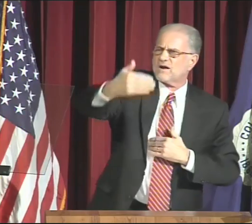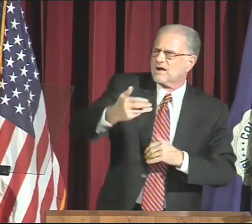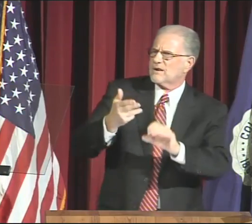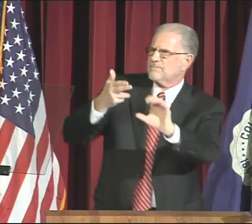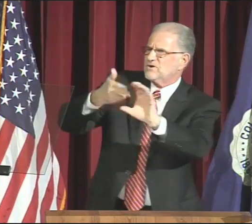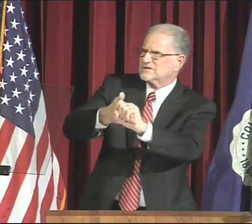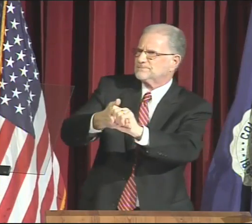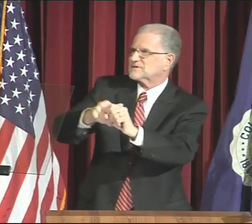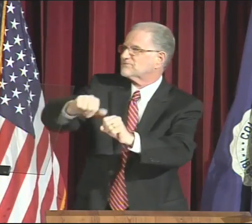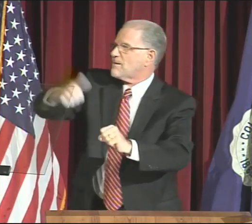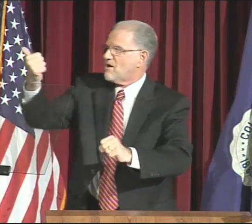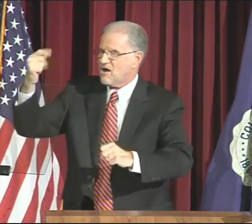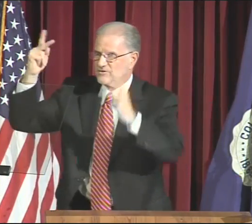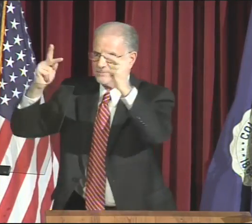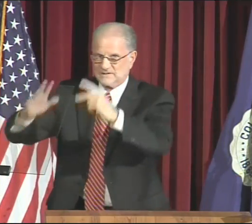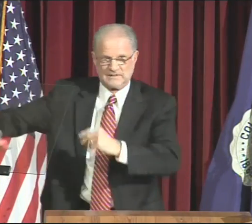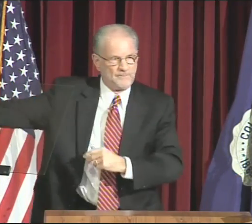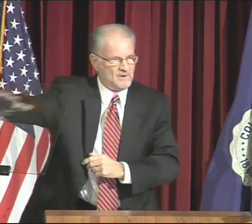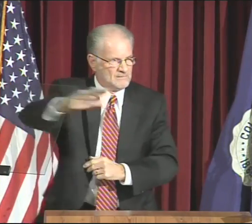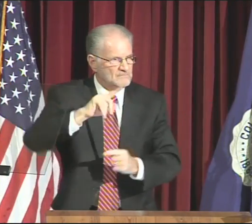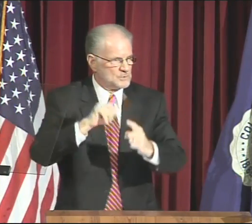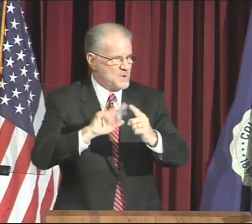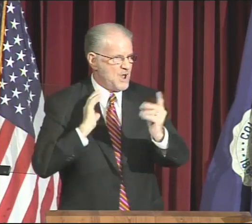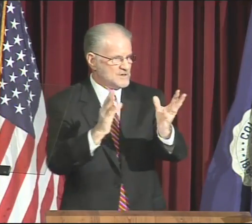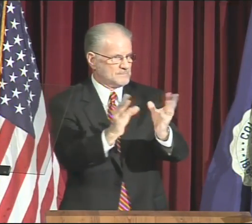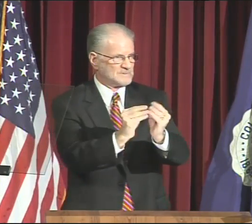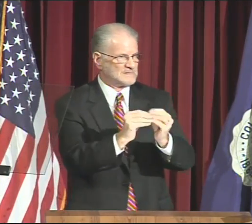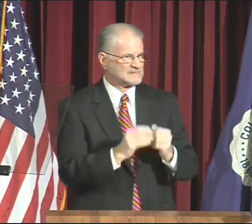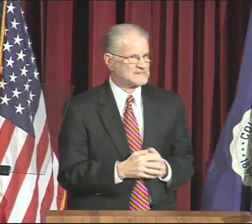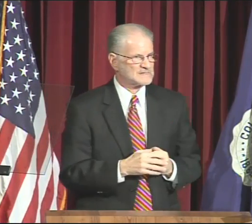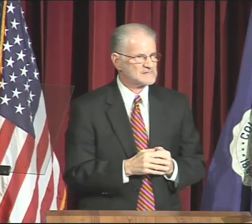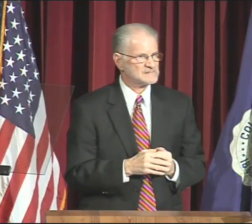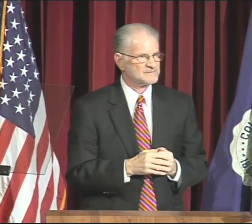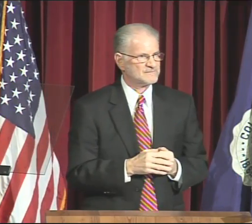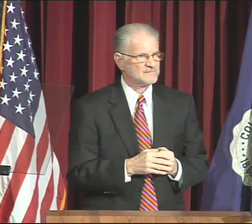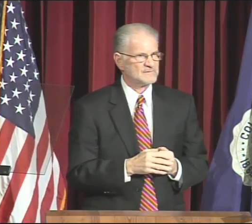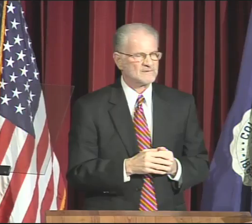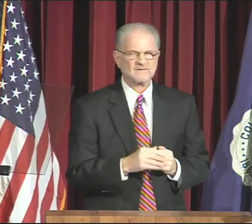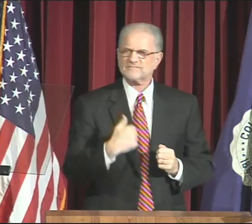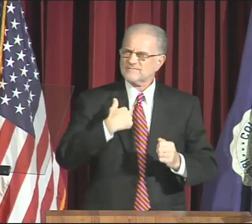The Cabinet will invite periodic participation from others.